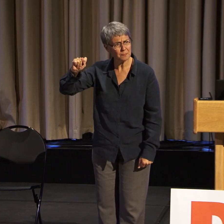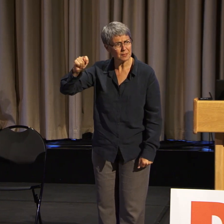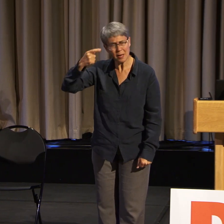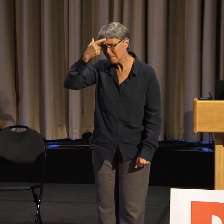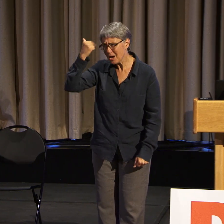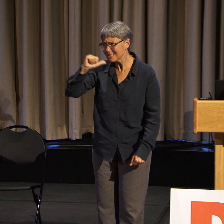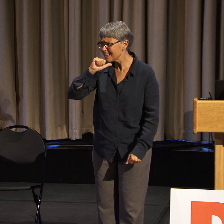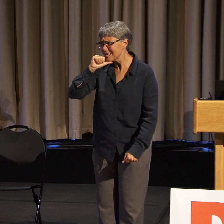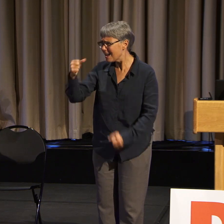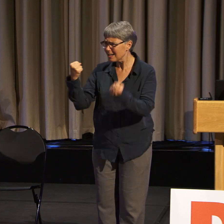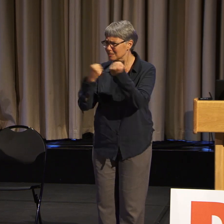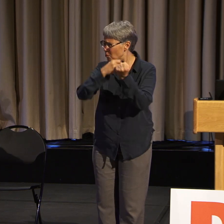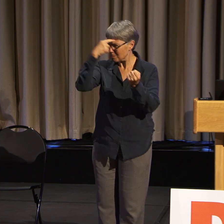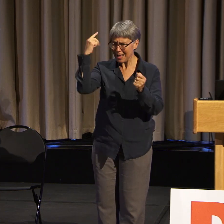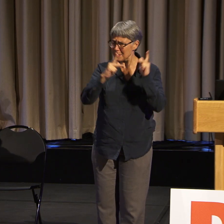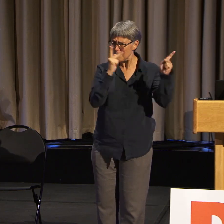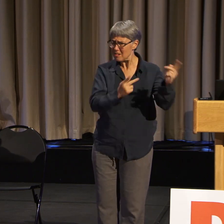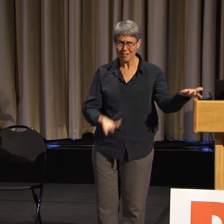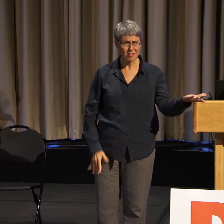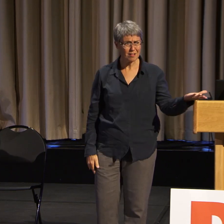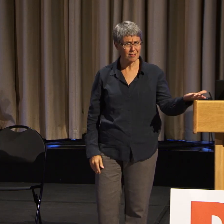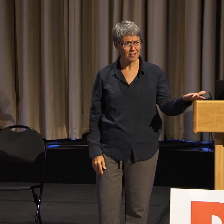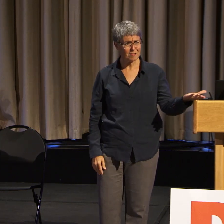and our intentions and all.